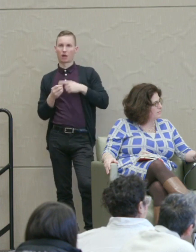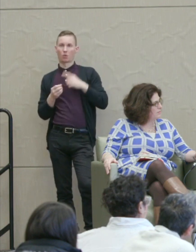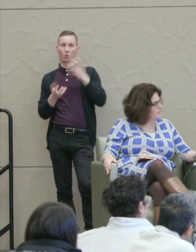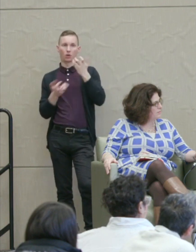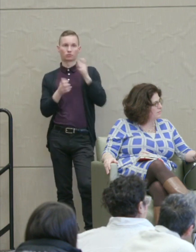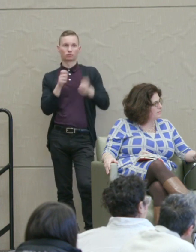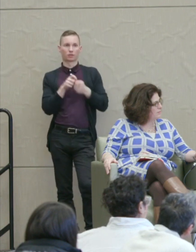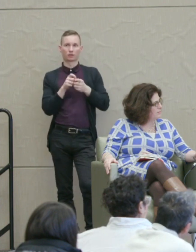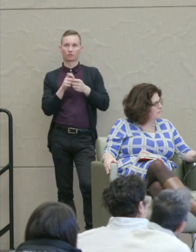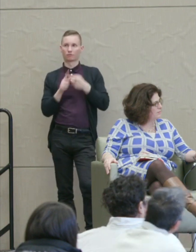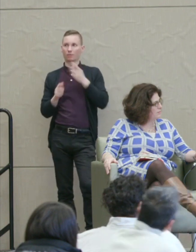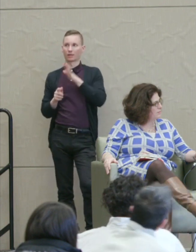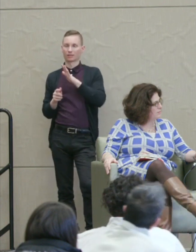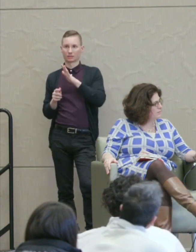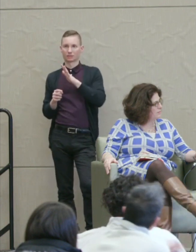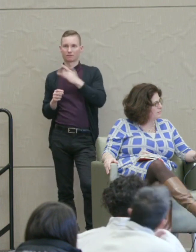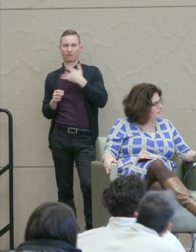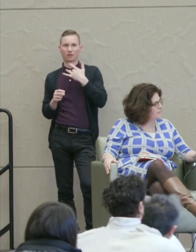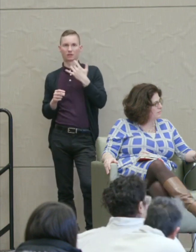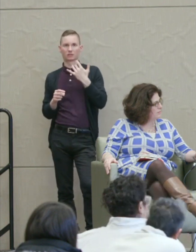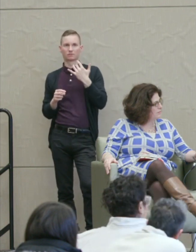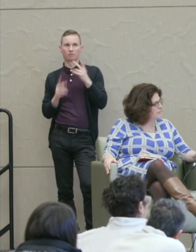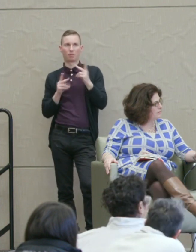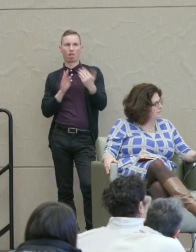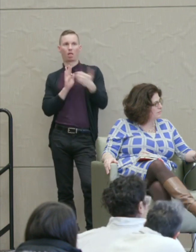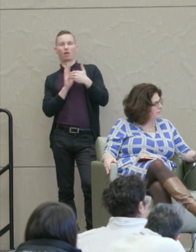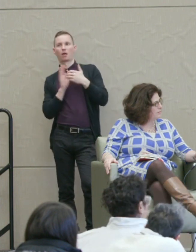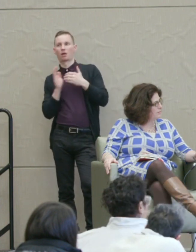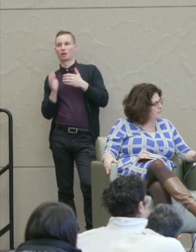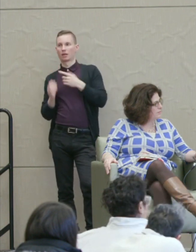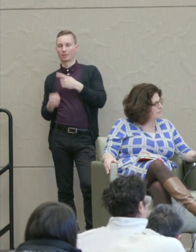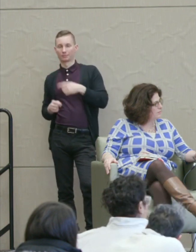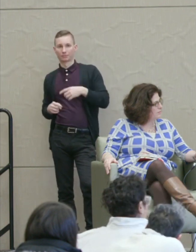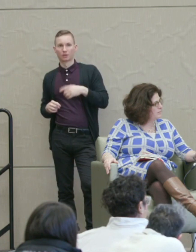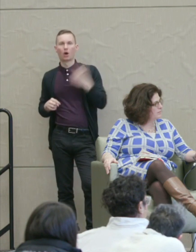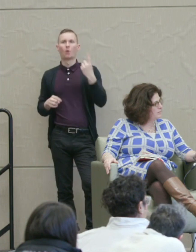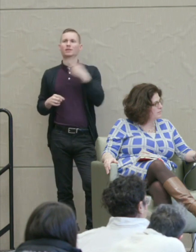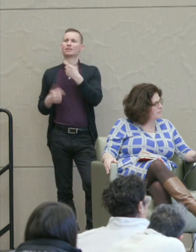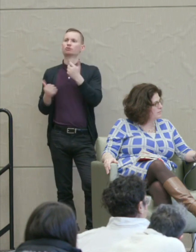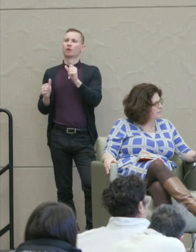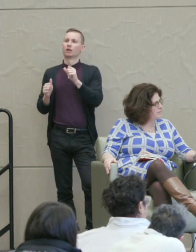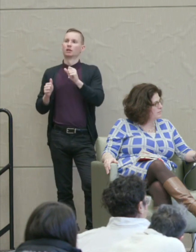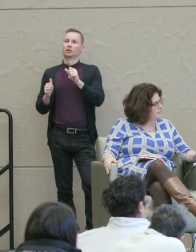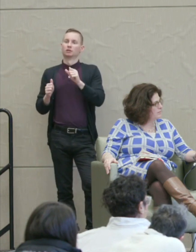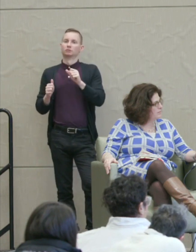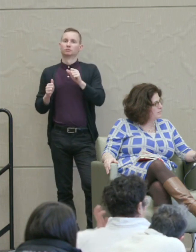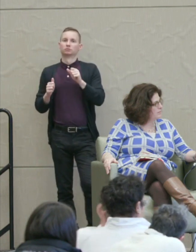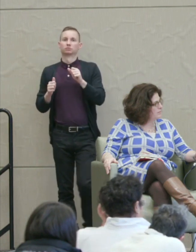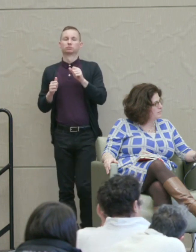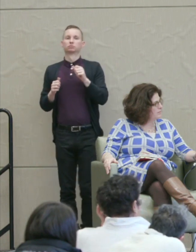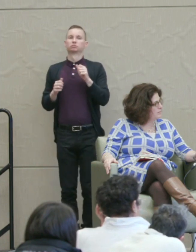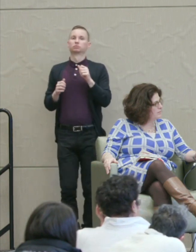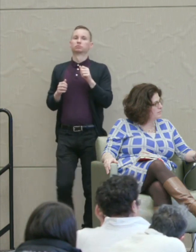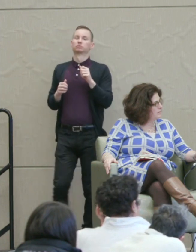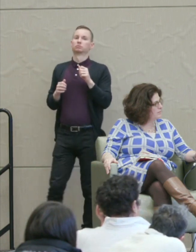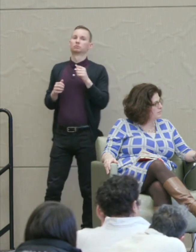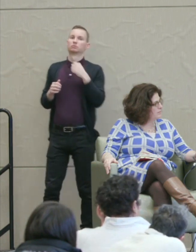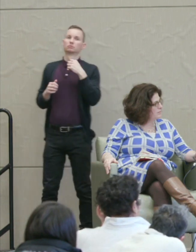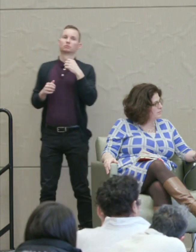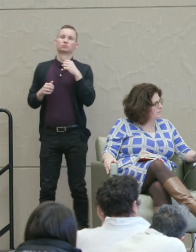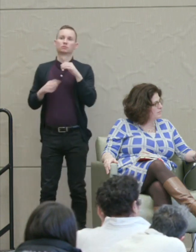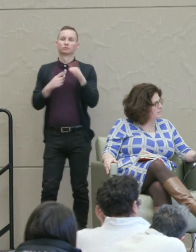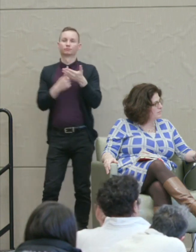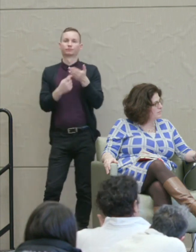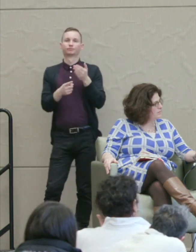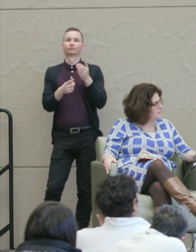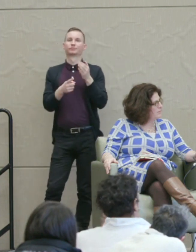And he tried always to discourage the ANC from taking retributive tactics after they